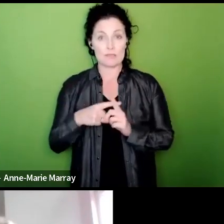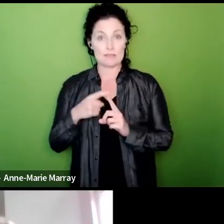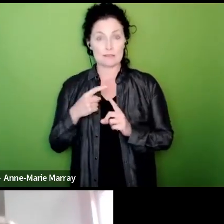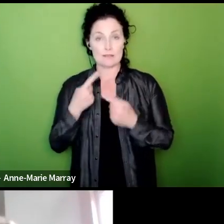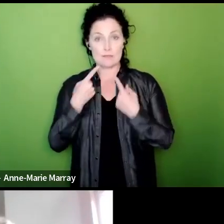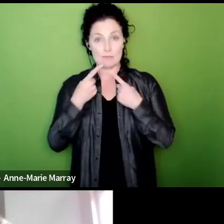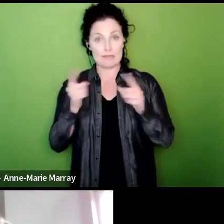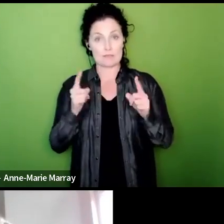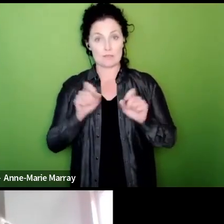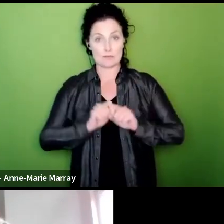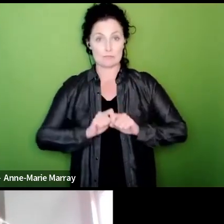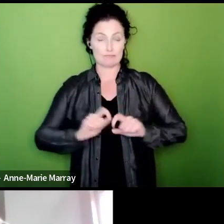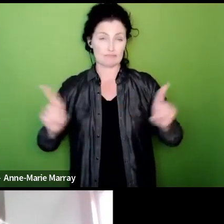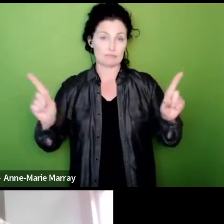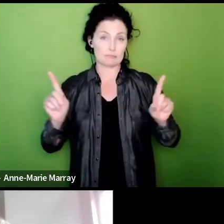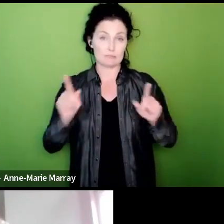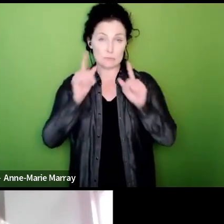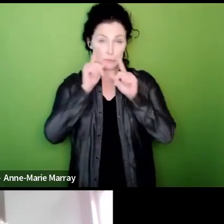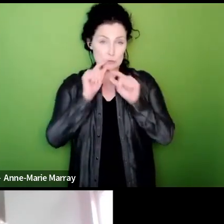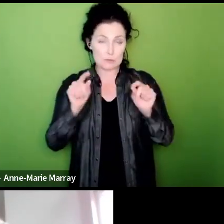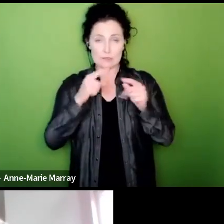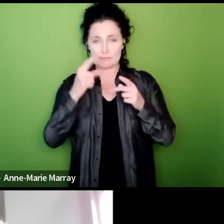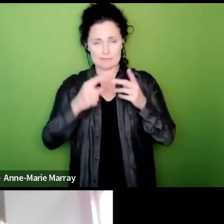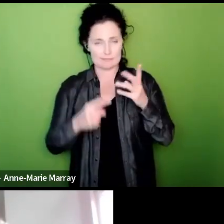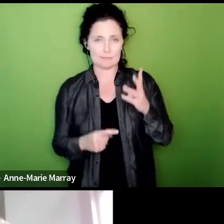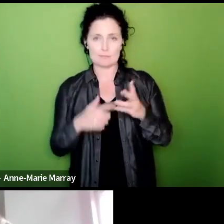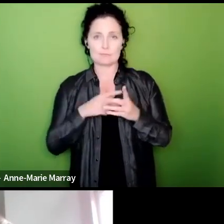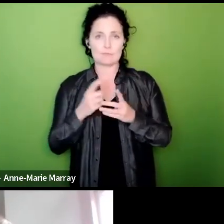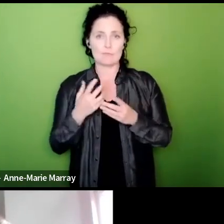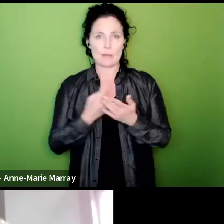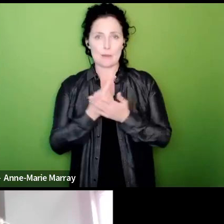currently about about what's happened and what you know what the results are across the union